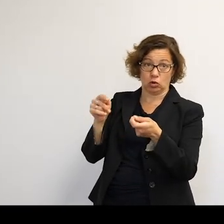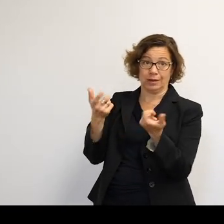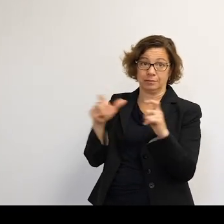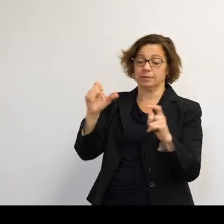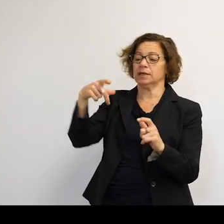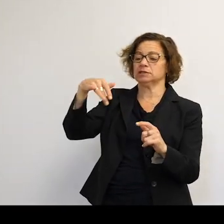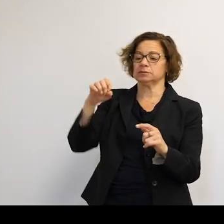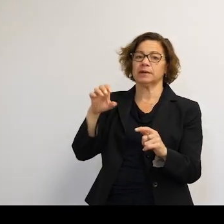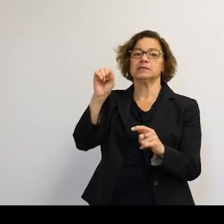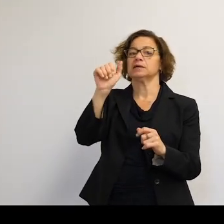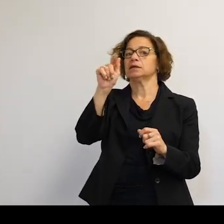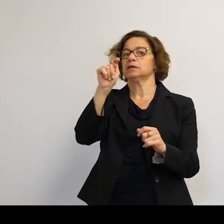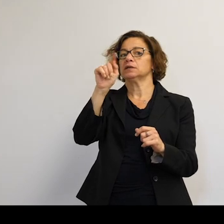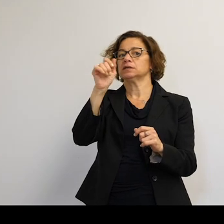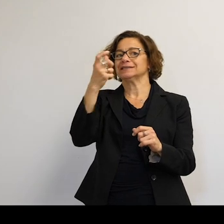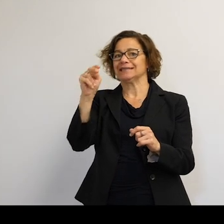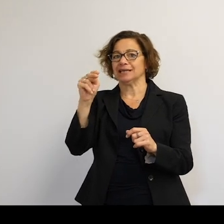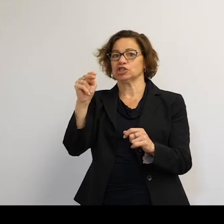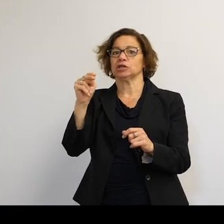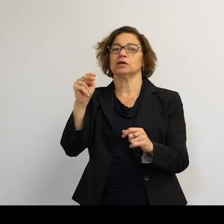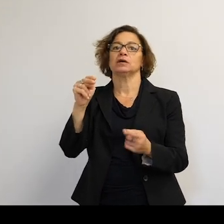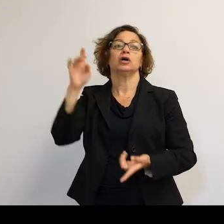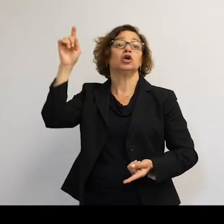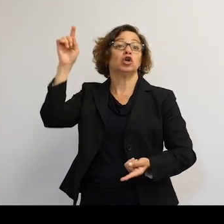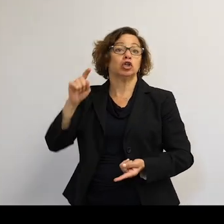Space stations are so close to the Earth that you have to be constantly boosted.